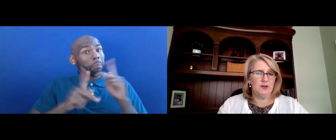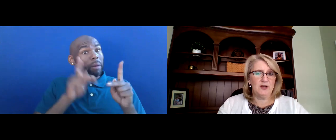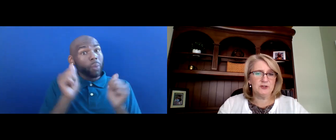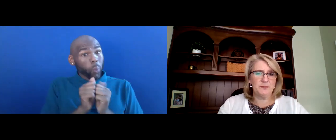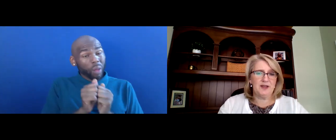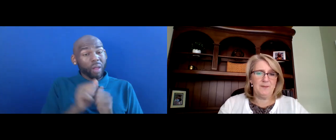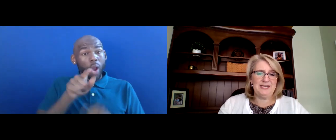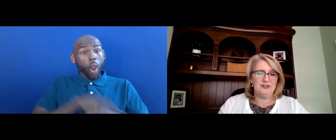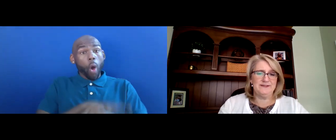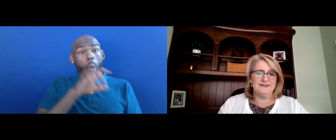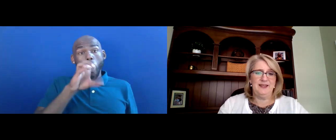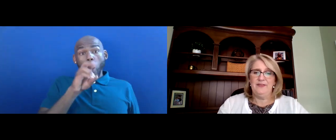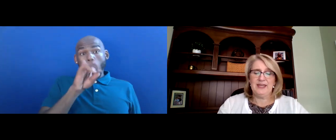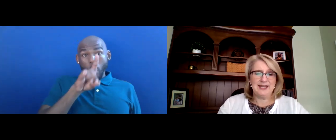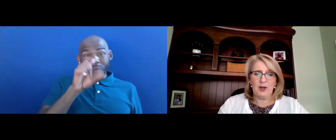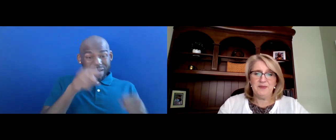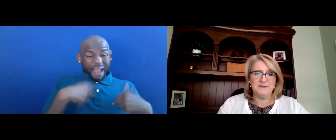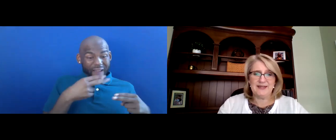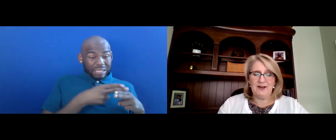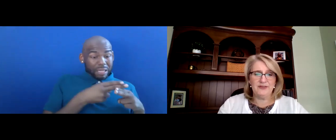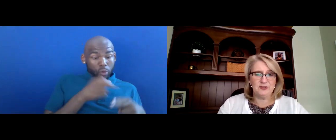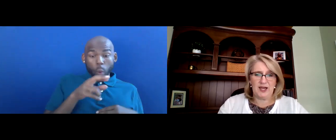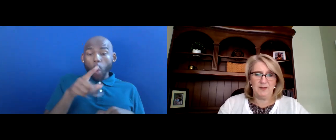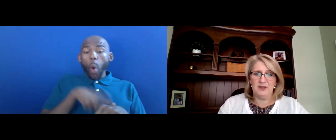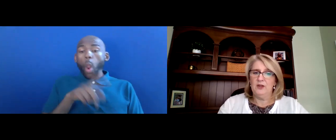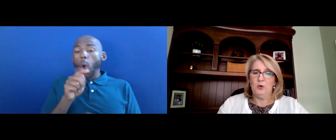LONG-TERM ACCOMMODATIONS THAT CAN HELP THEM STAY ON THE JOB